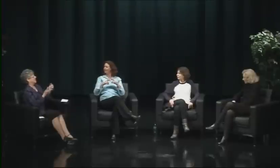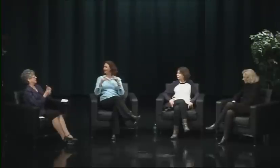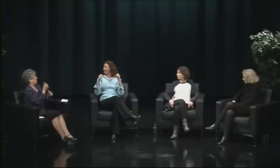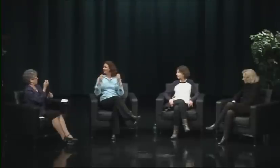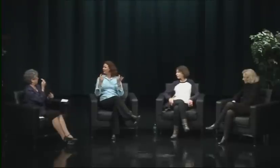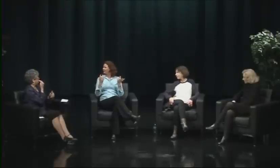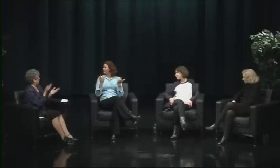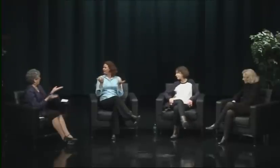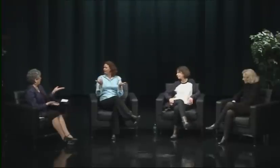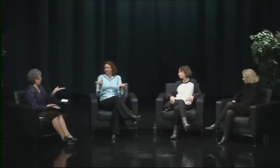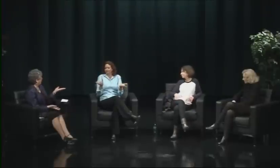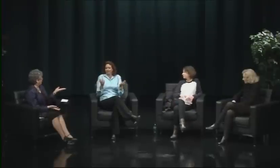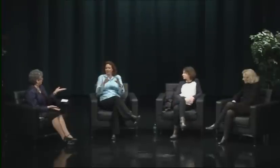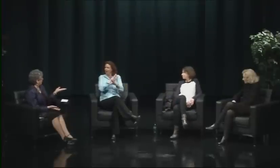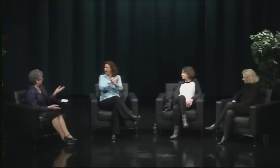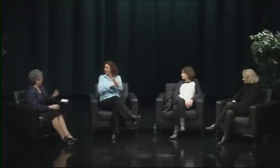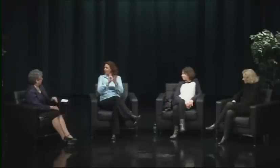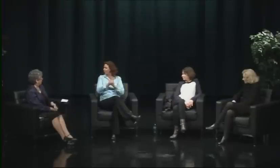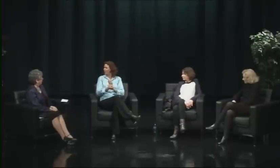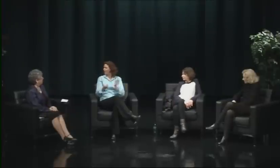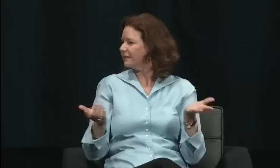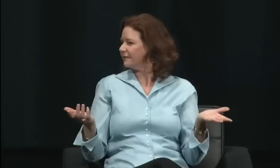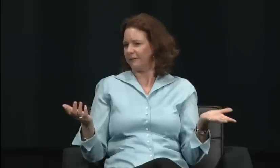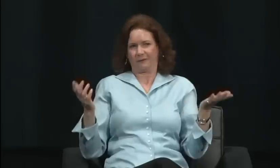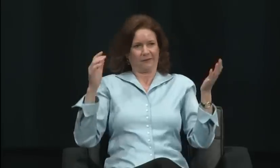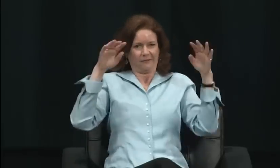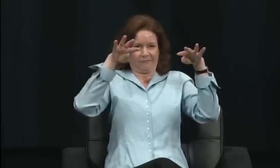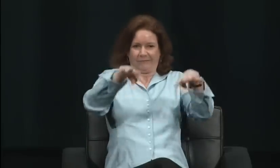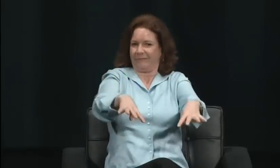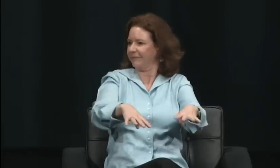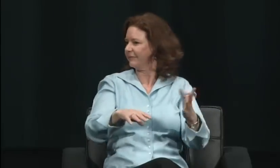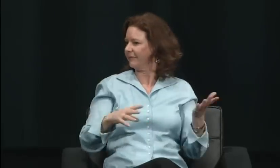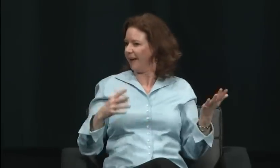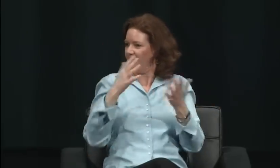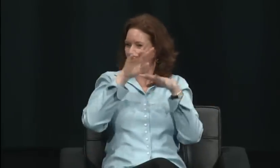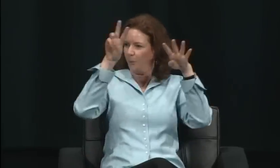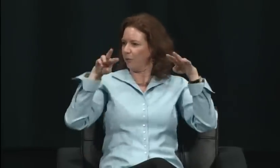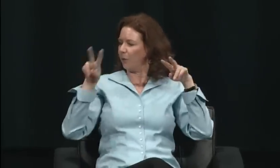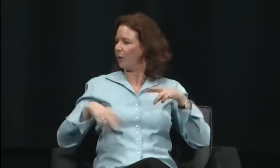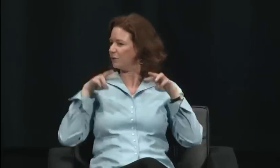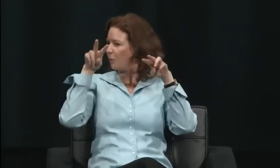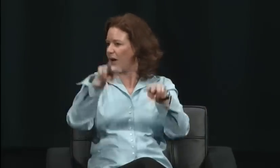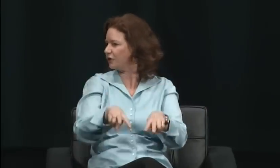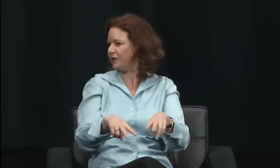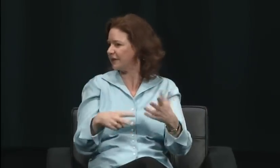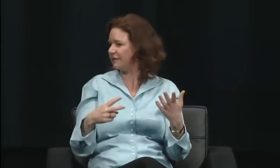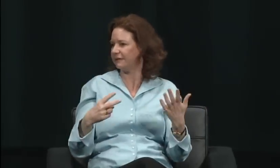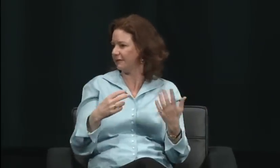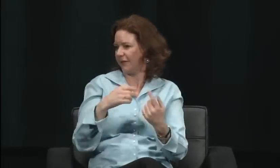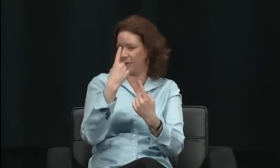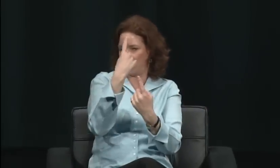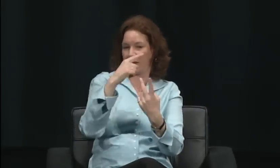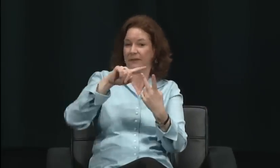I believed in the mission. I believed that we needed a deaf president, and I didn't know about Zinser as a selection.